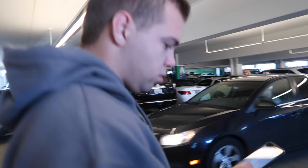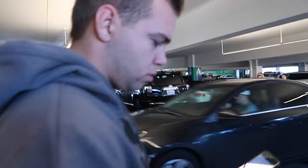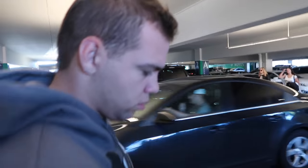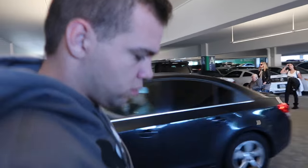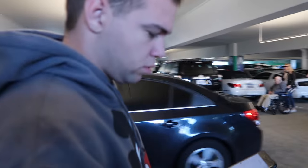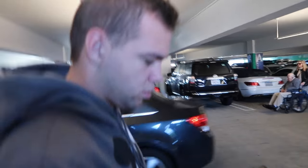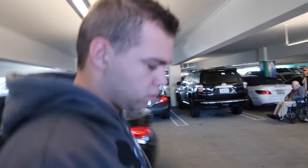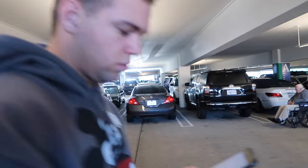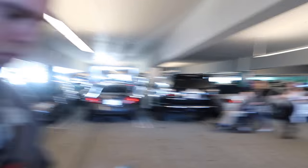babe